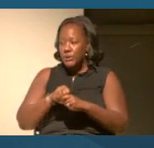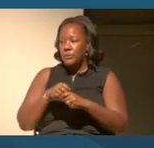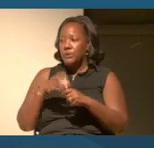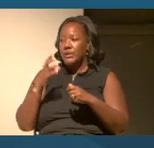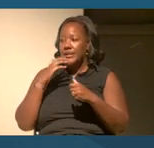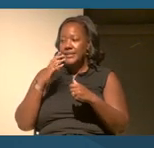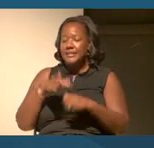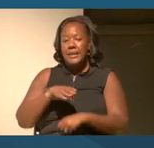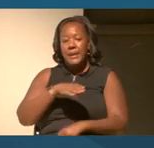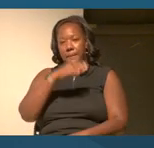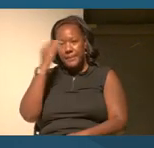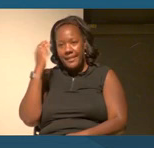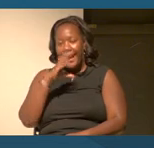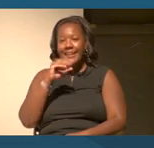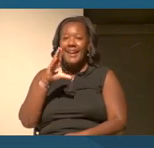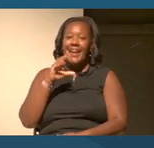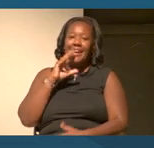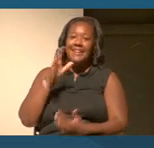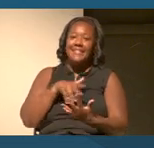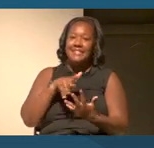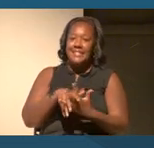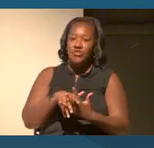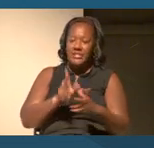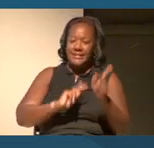of black and indigenous people.